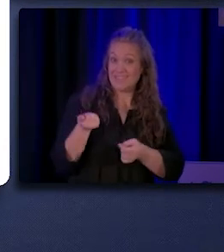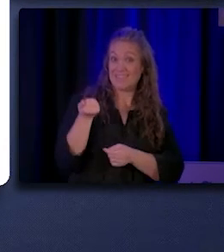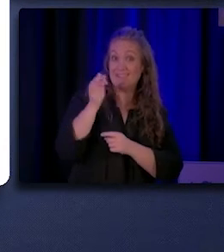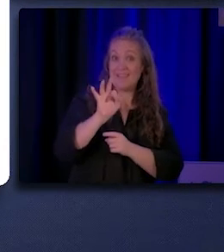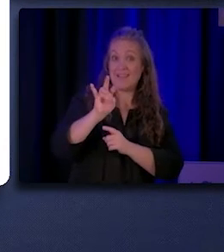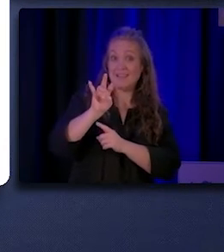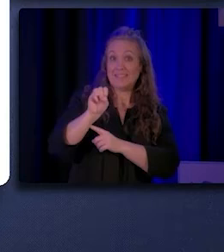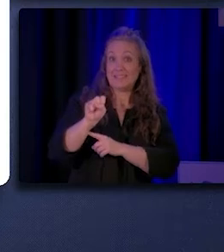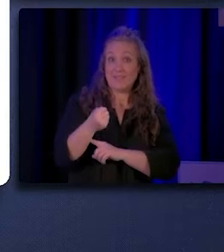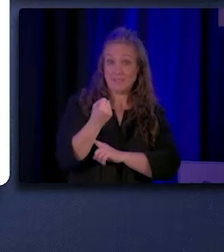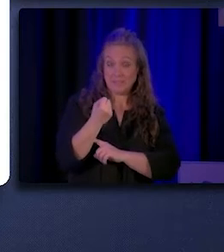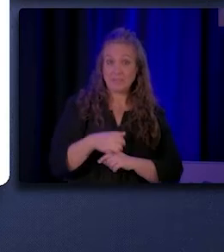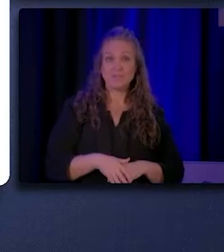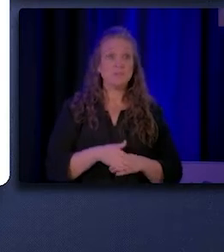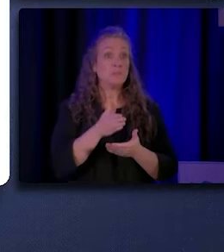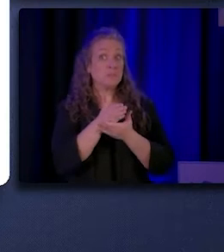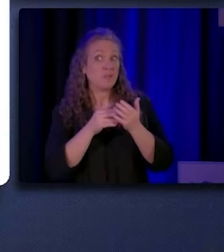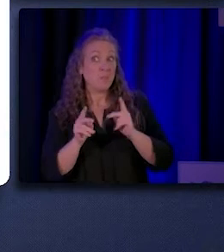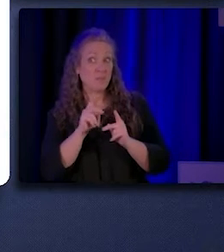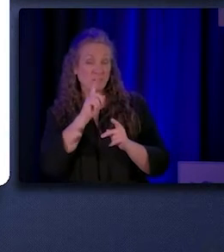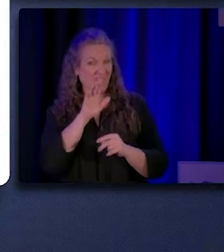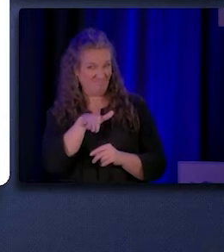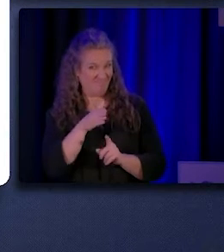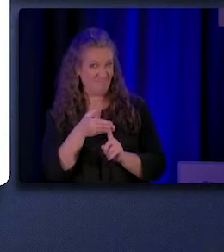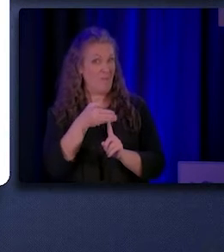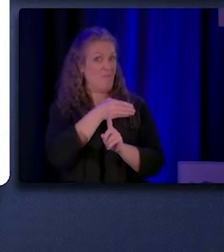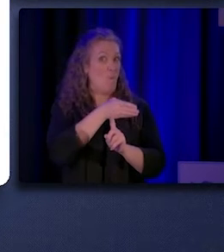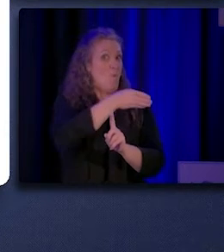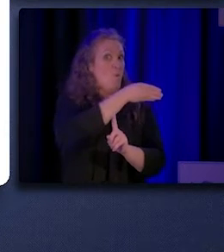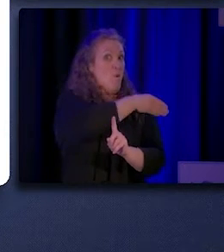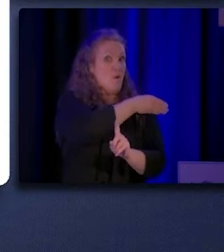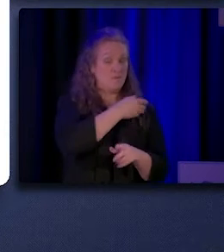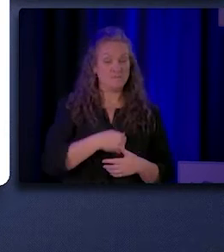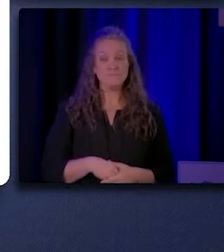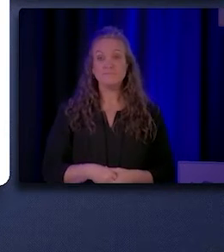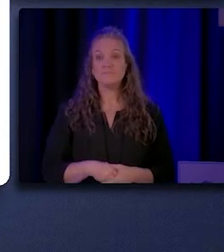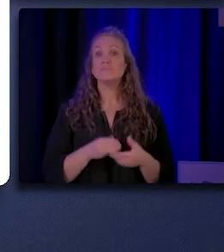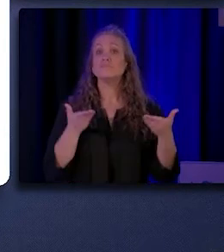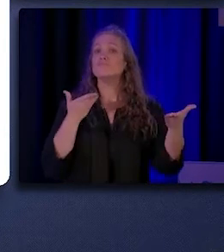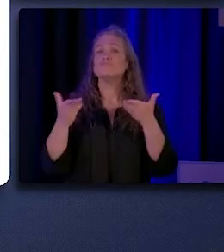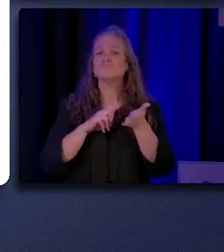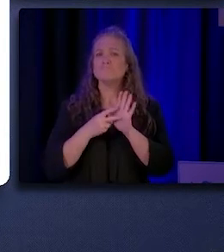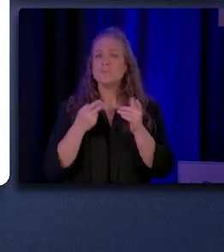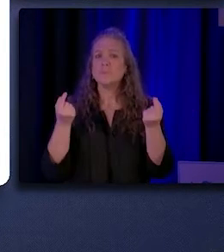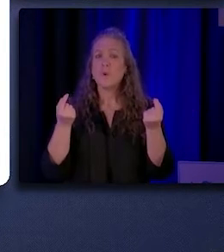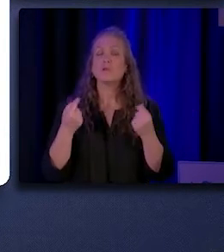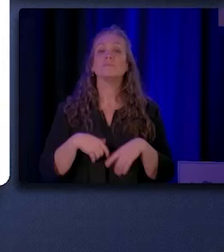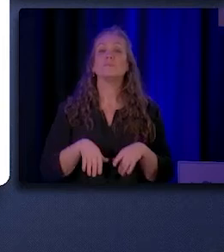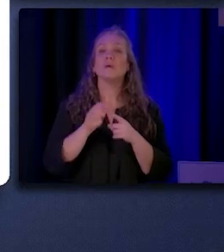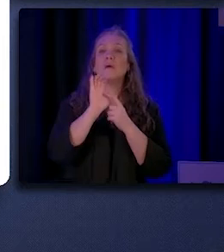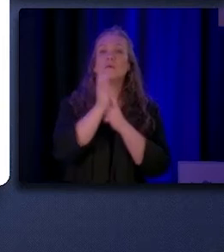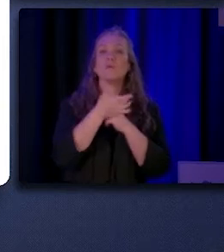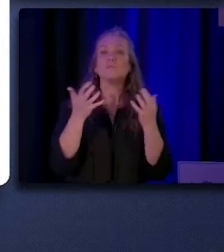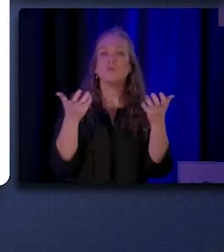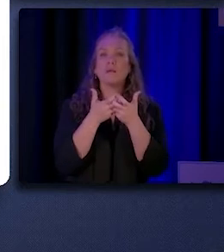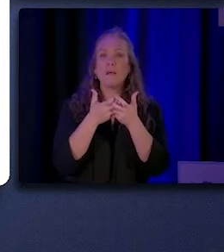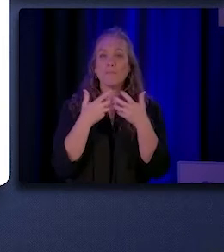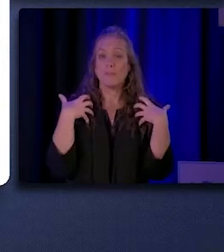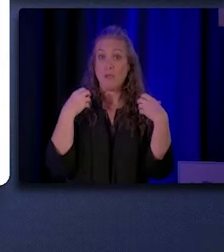and some would say long before that. Those services can include providing culturally competent health services,